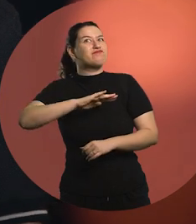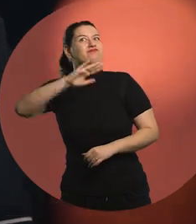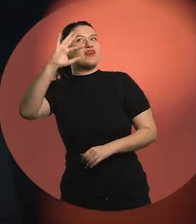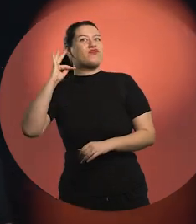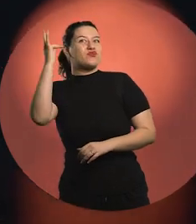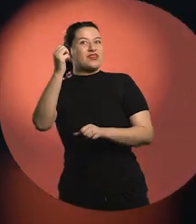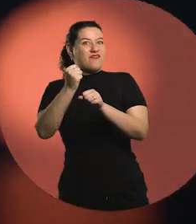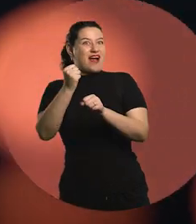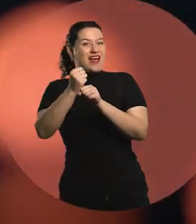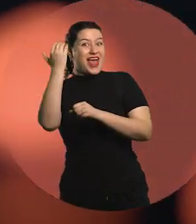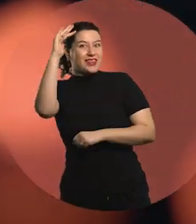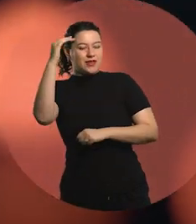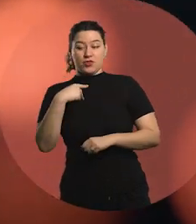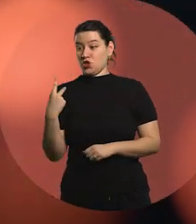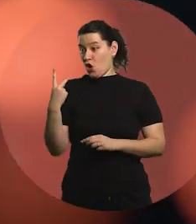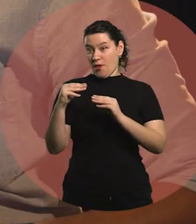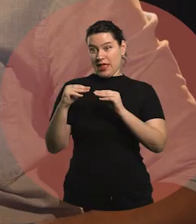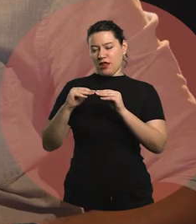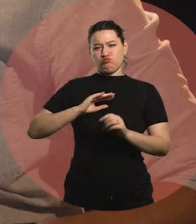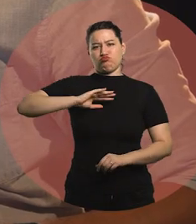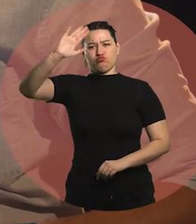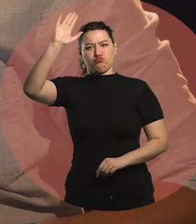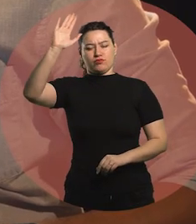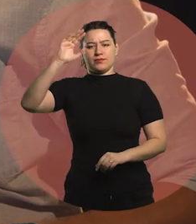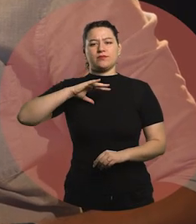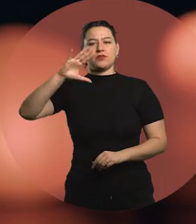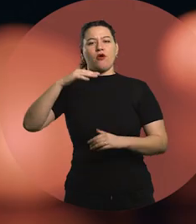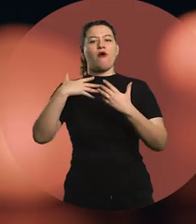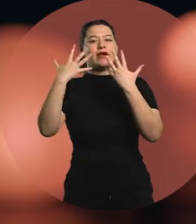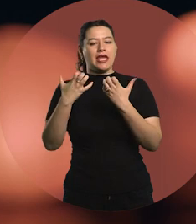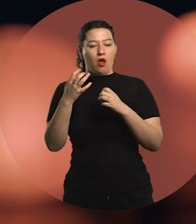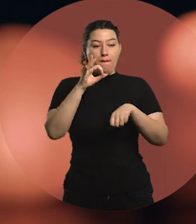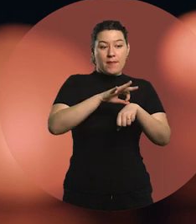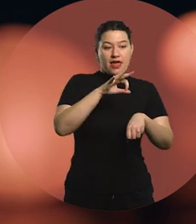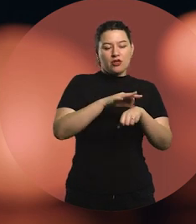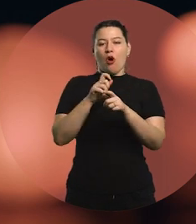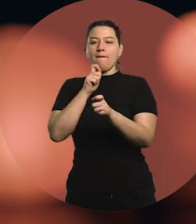we both raised our hands. I raised my hand and said I wanted to be a doctor and a journalist,